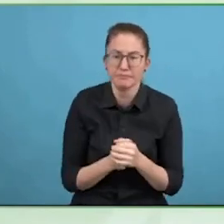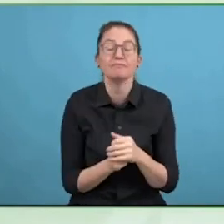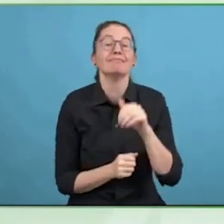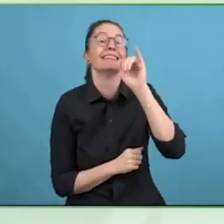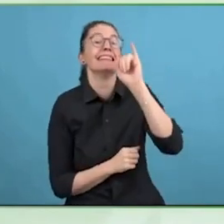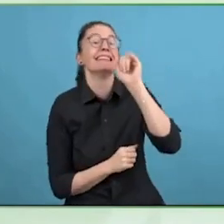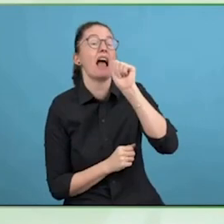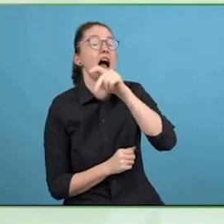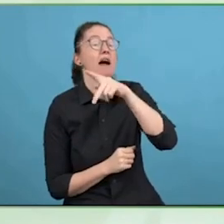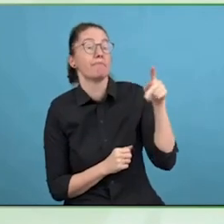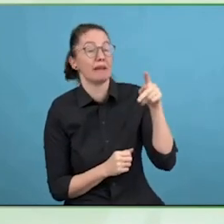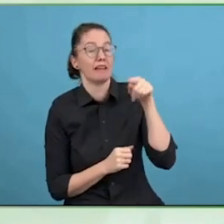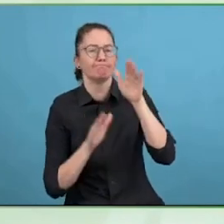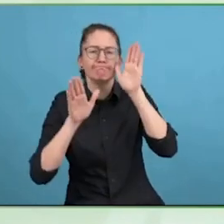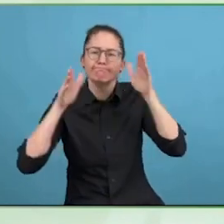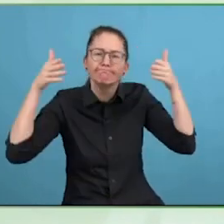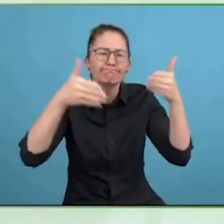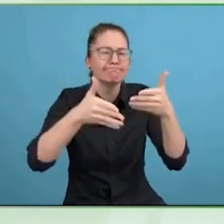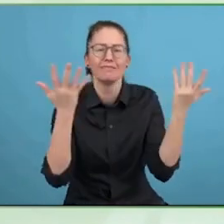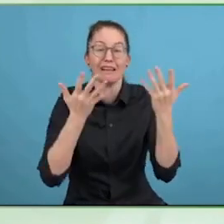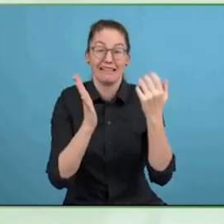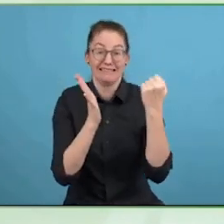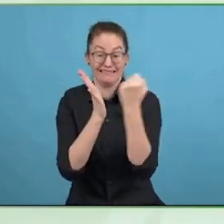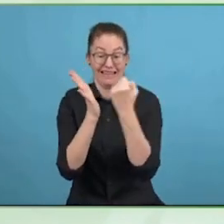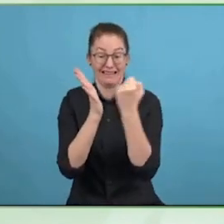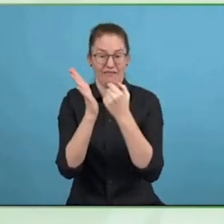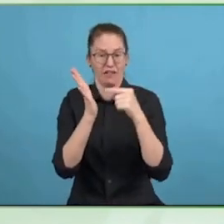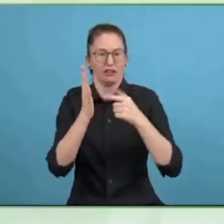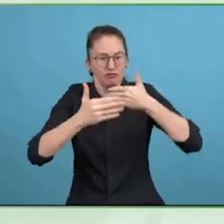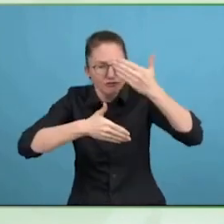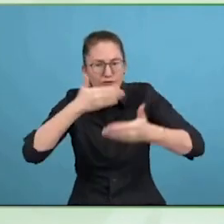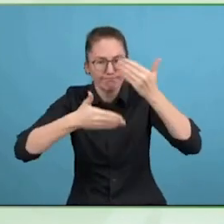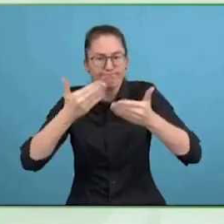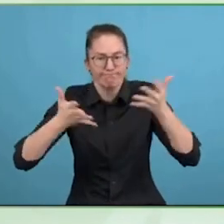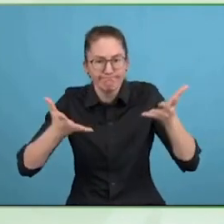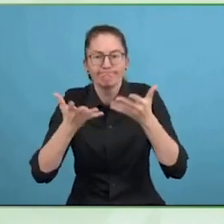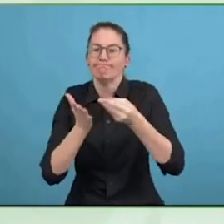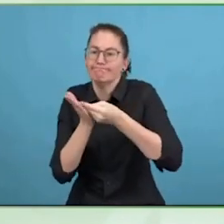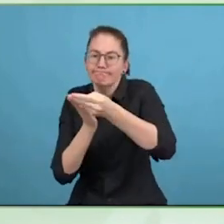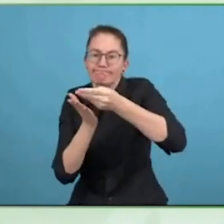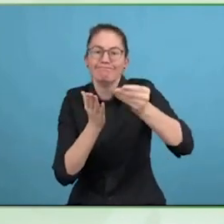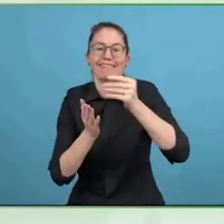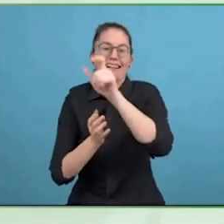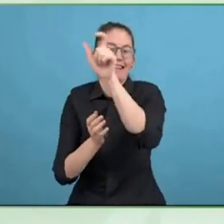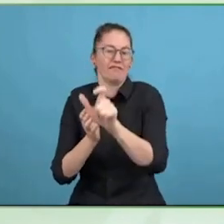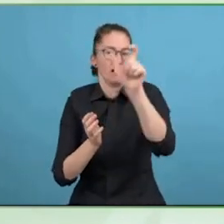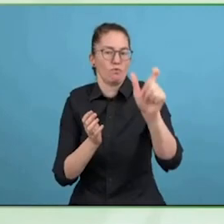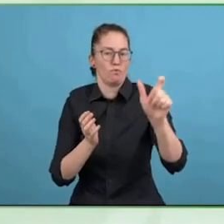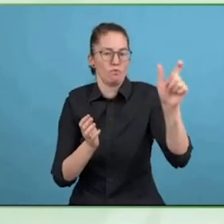design, technology as well as governing laws. The second certification we have is the web accessibility